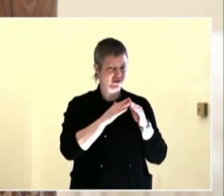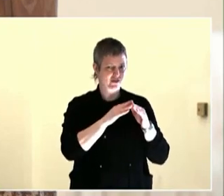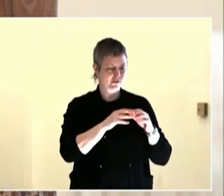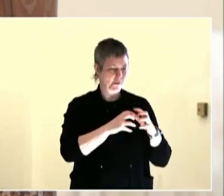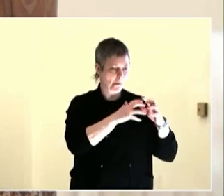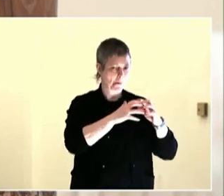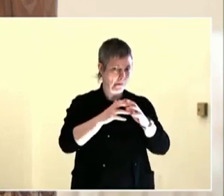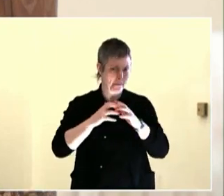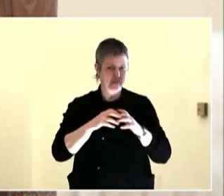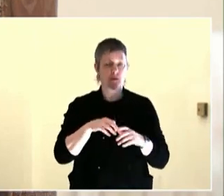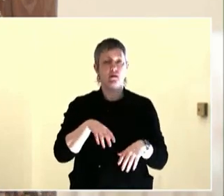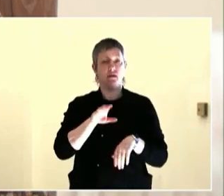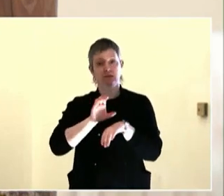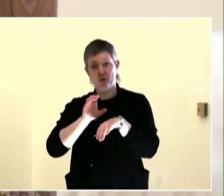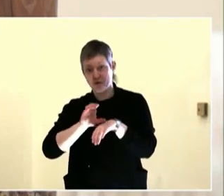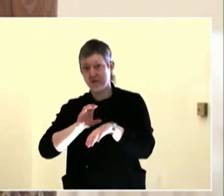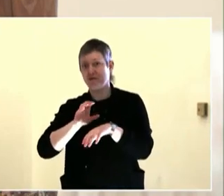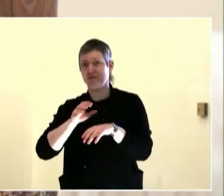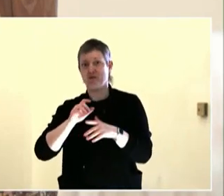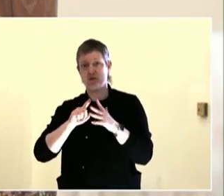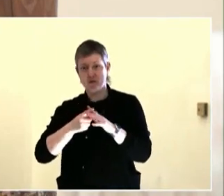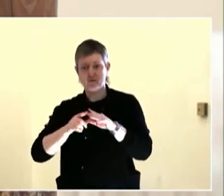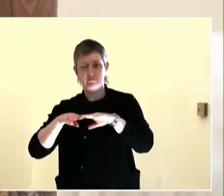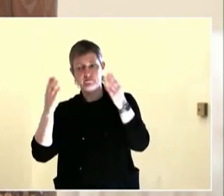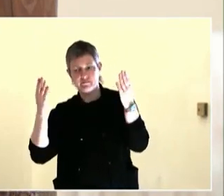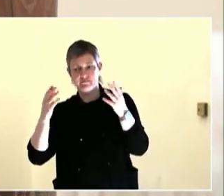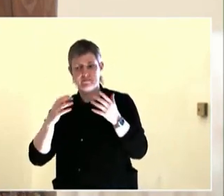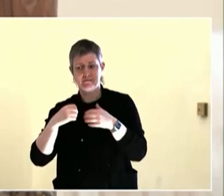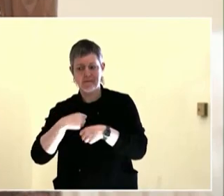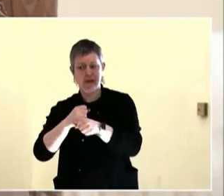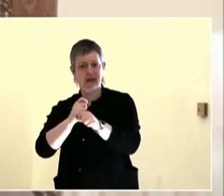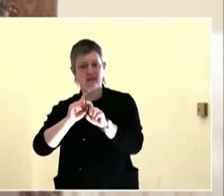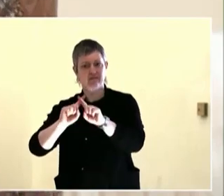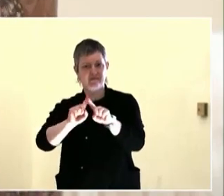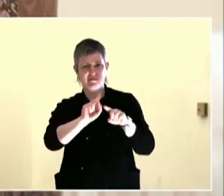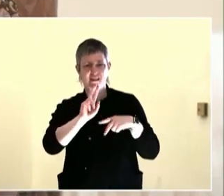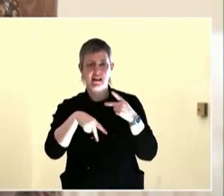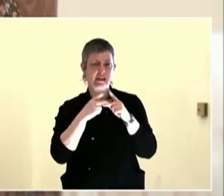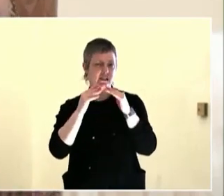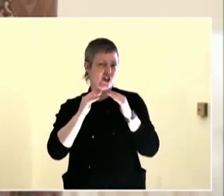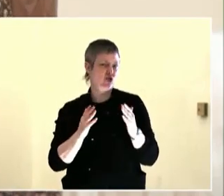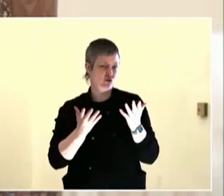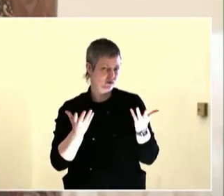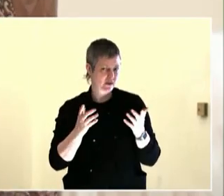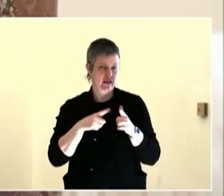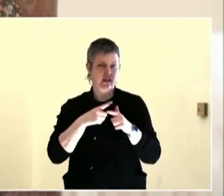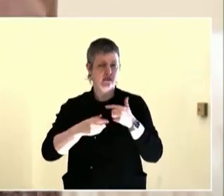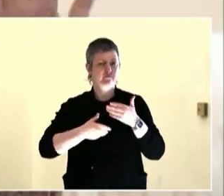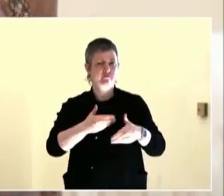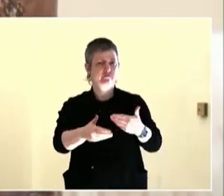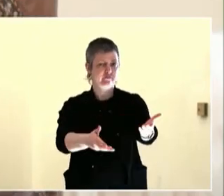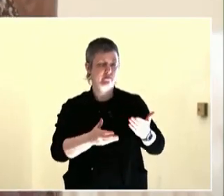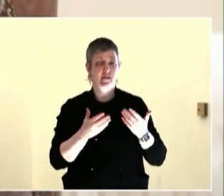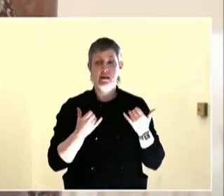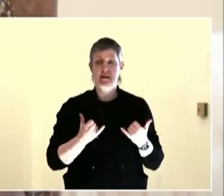We had experts. These are the services we provide. These are our weak links.